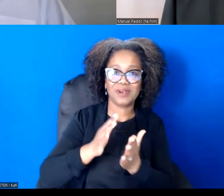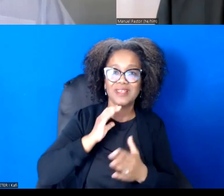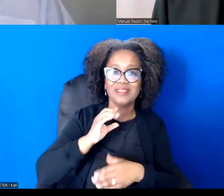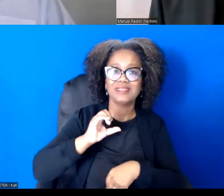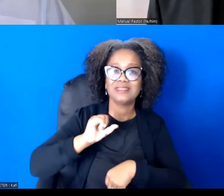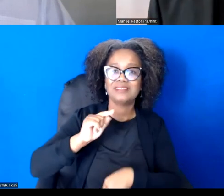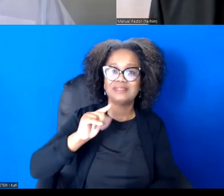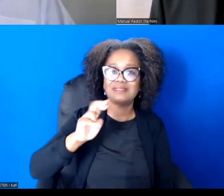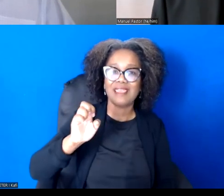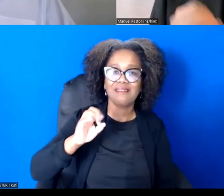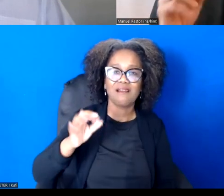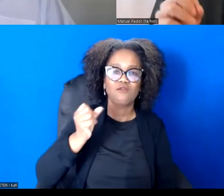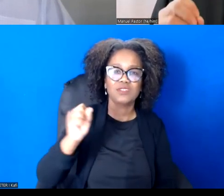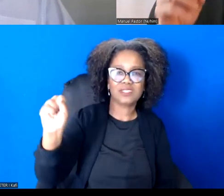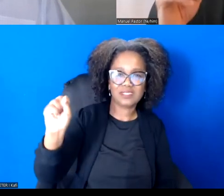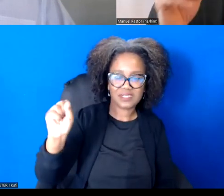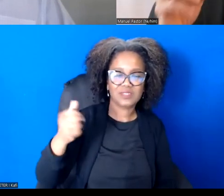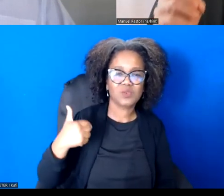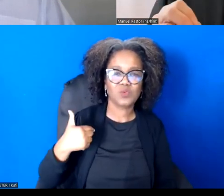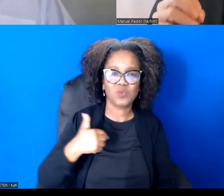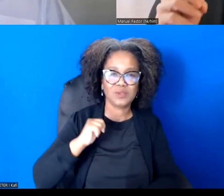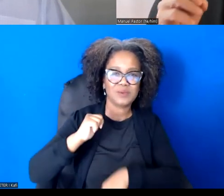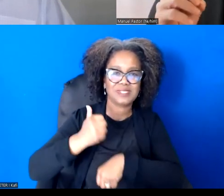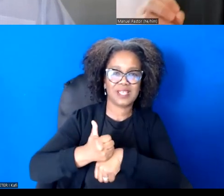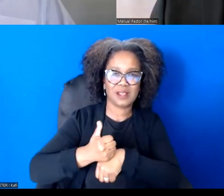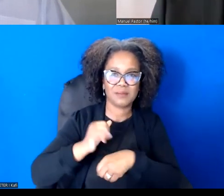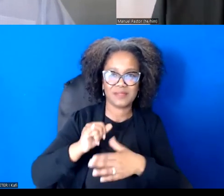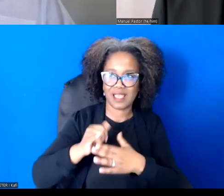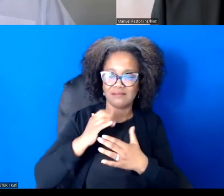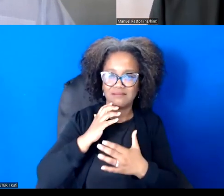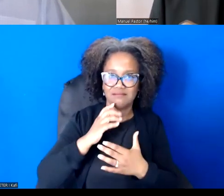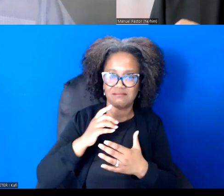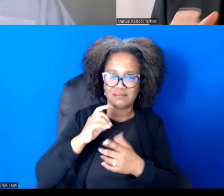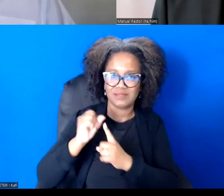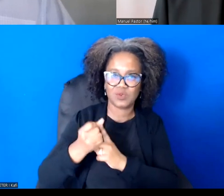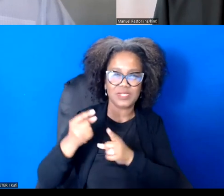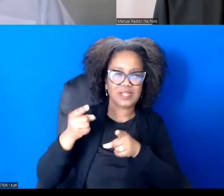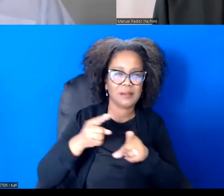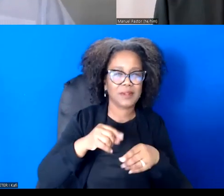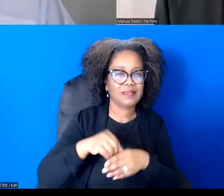of California that we called from resistance to renewal and understanding, as you said,